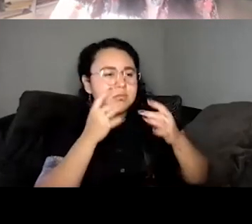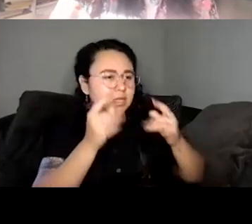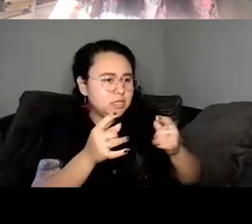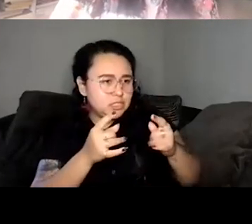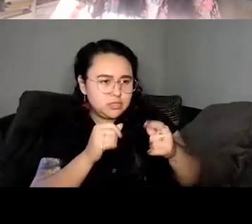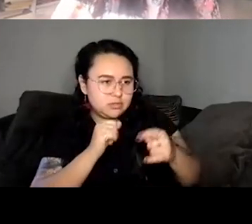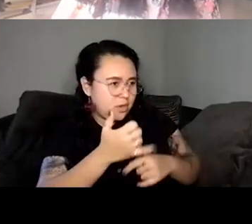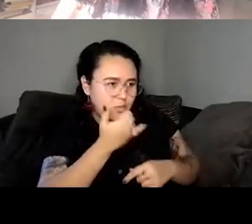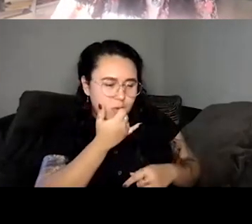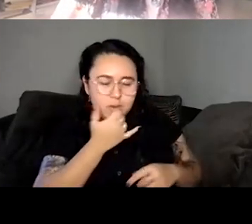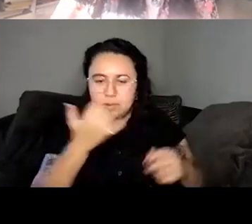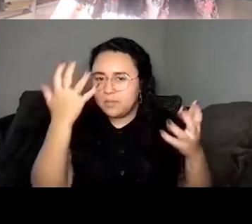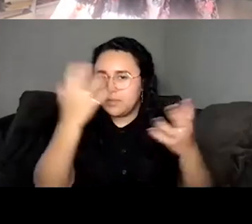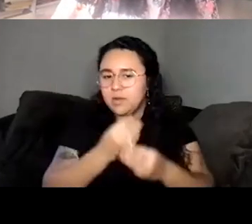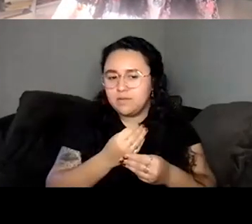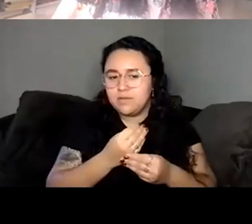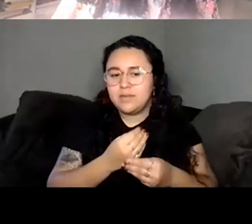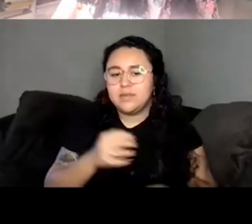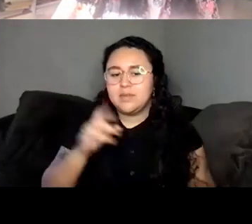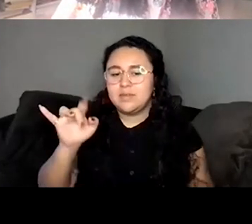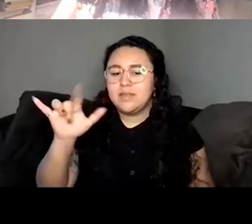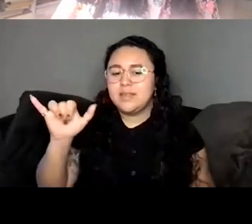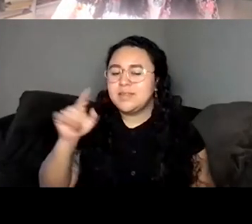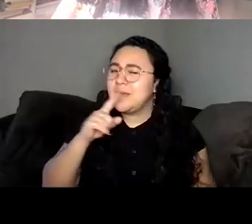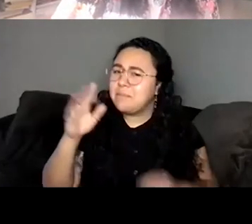Lily Philpott That's amazing. That is the absolute perfect